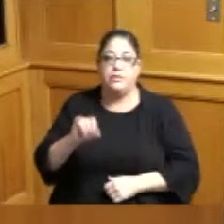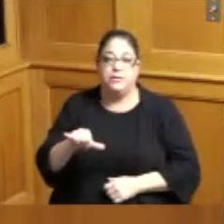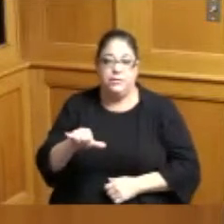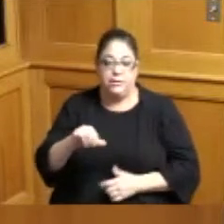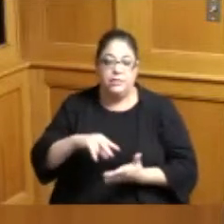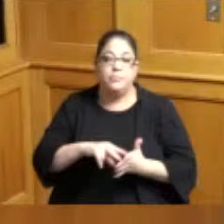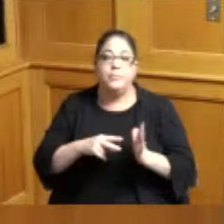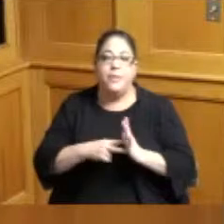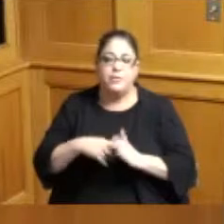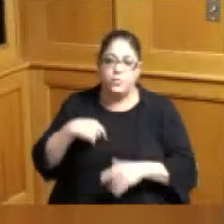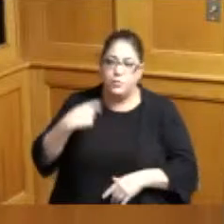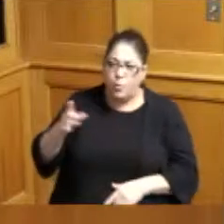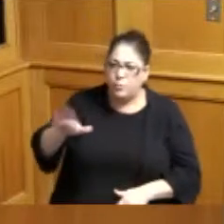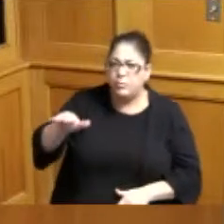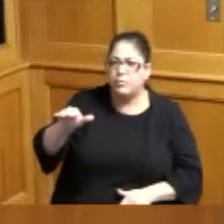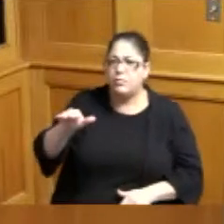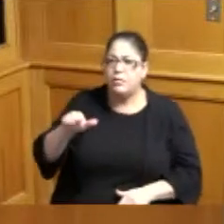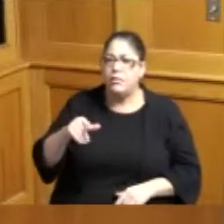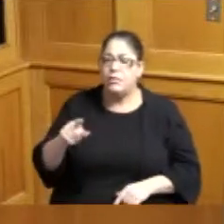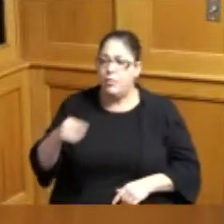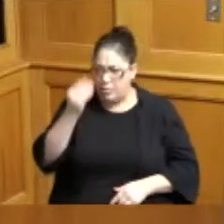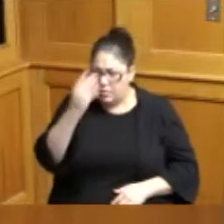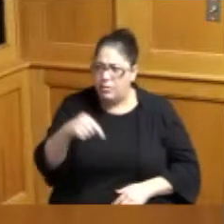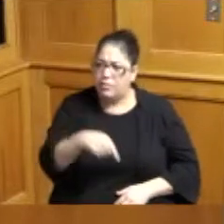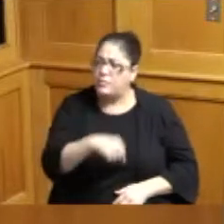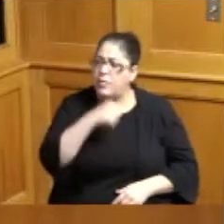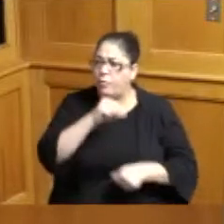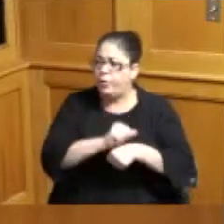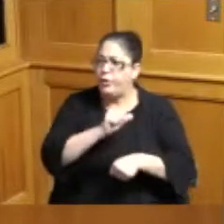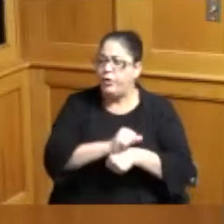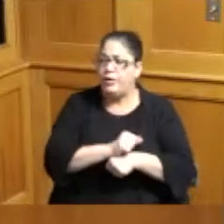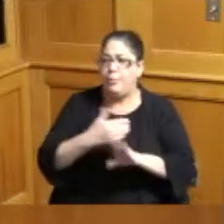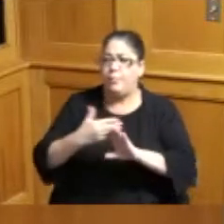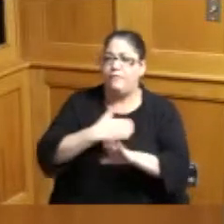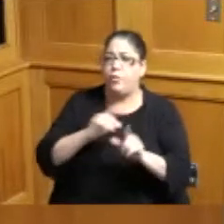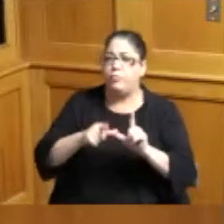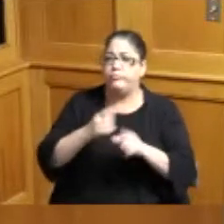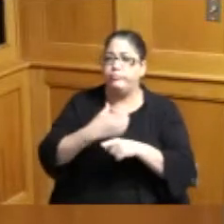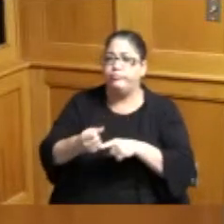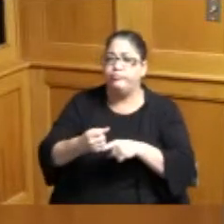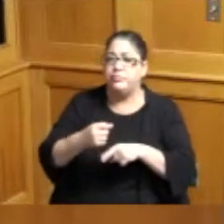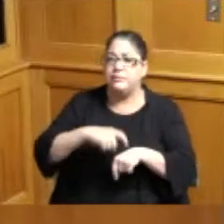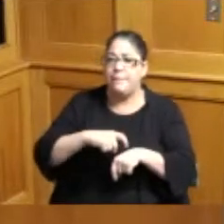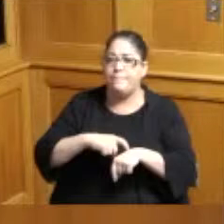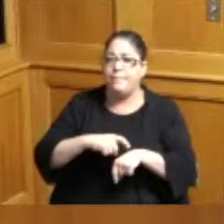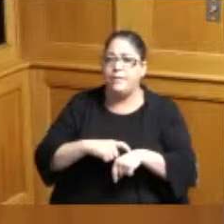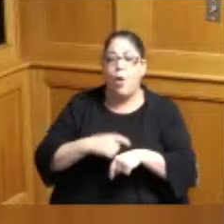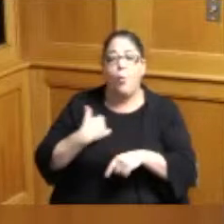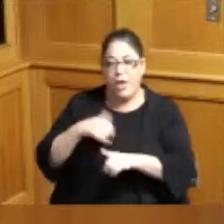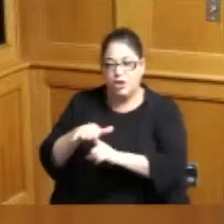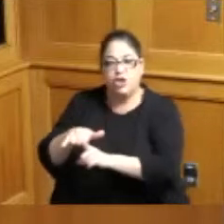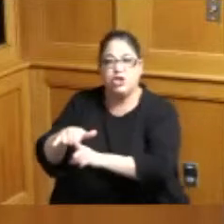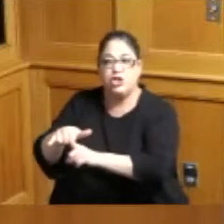on notice before the warranty expired and so yeah we're bulldogging them Joe feldkamp's